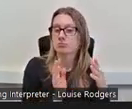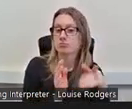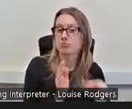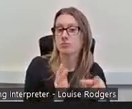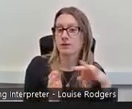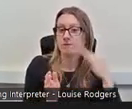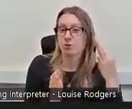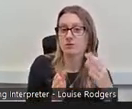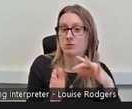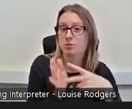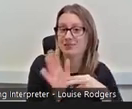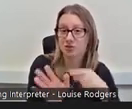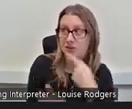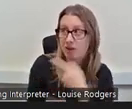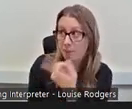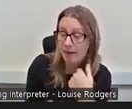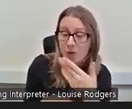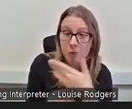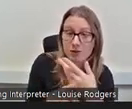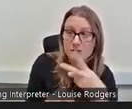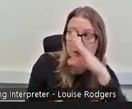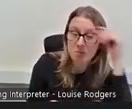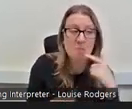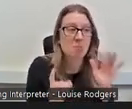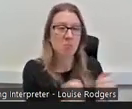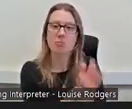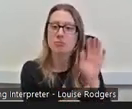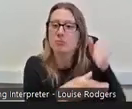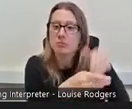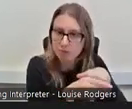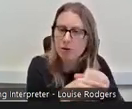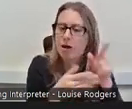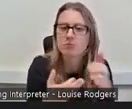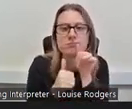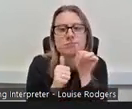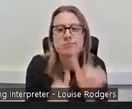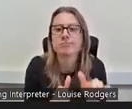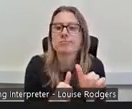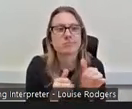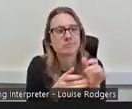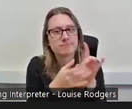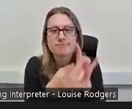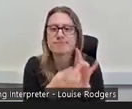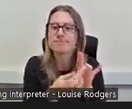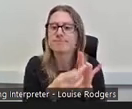the summer, so I did and absolutely loved, you know, building that capacity in communities and